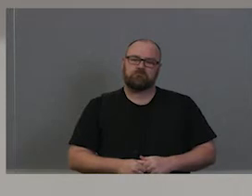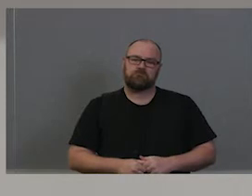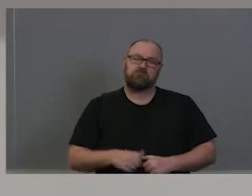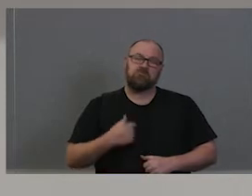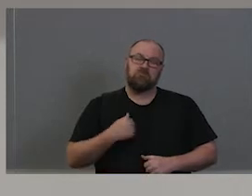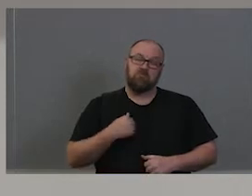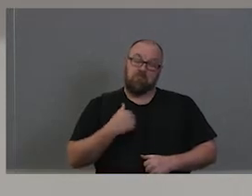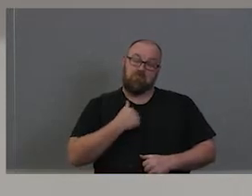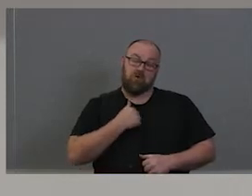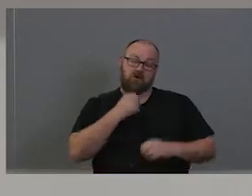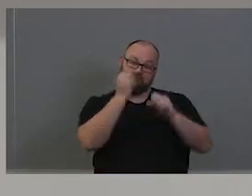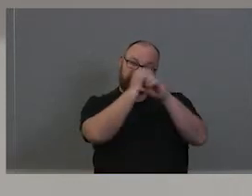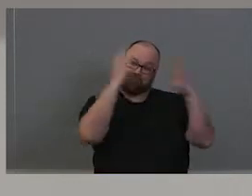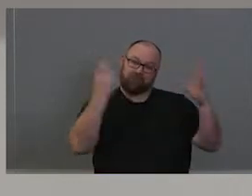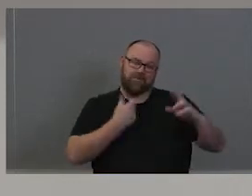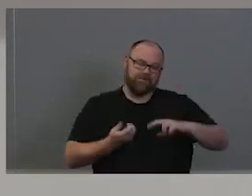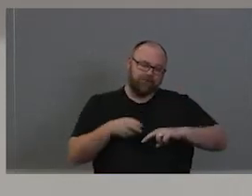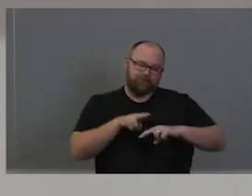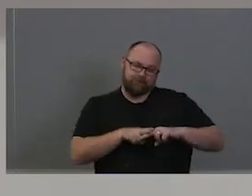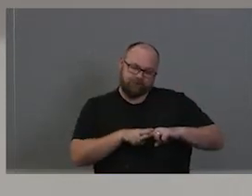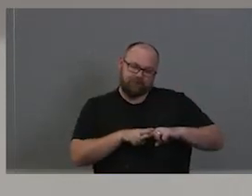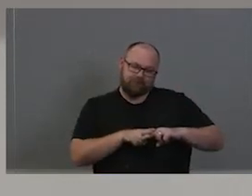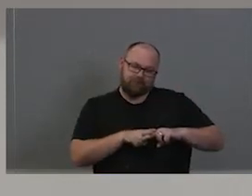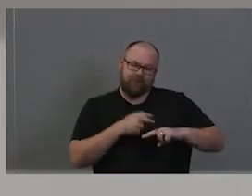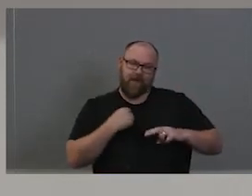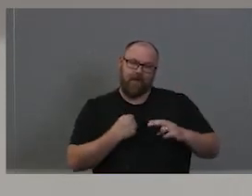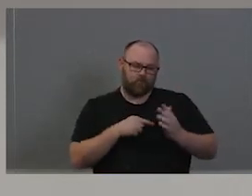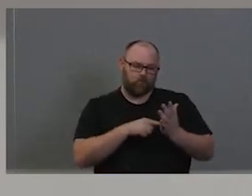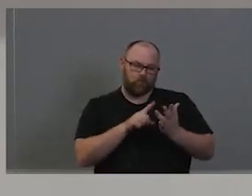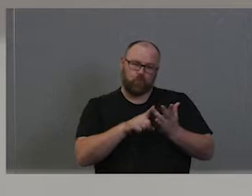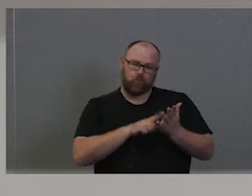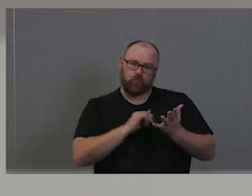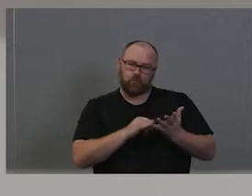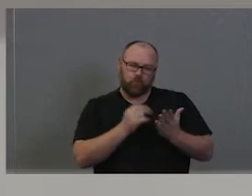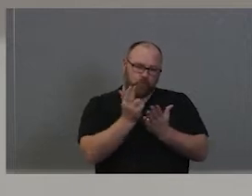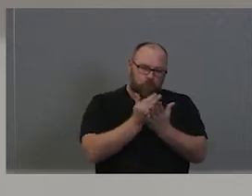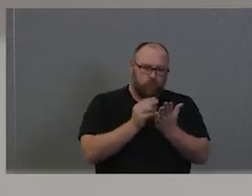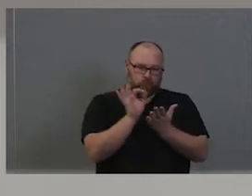and he looked around, he talked to some of the local people, some of the Gadigal people. And he learned about the kangaroo